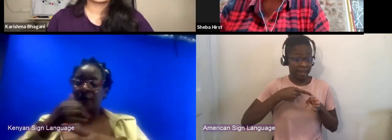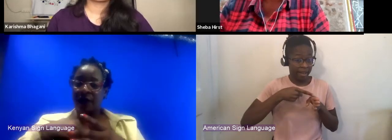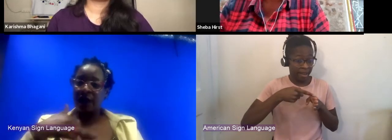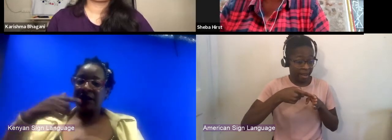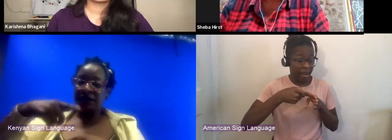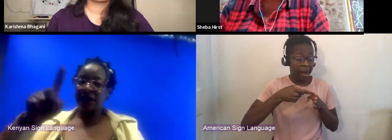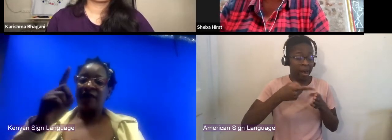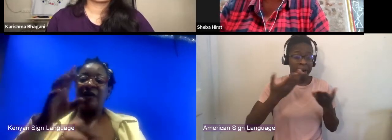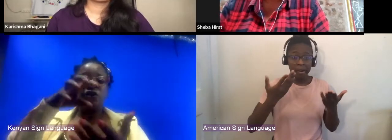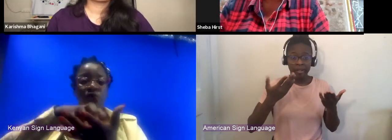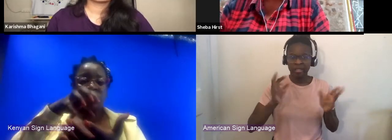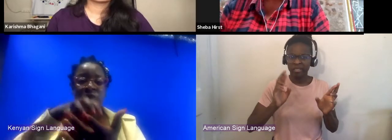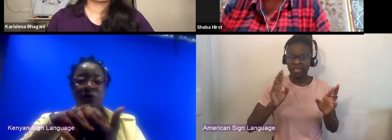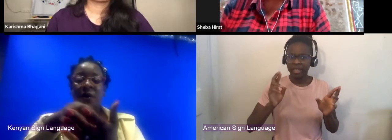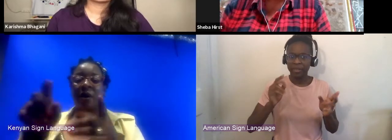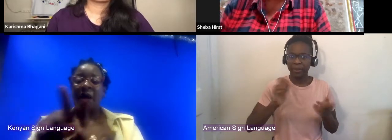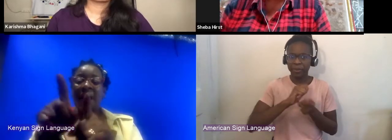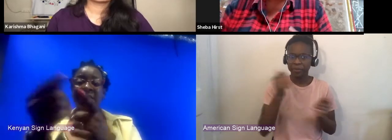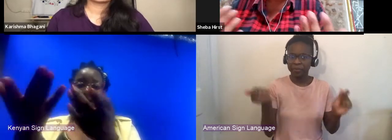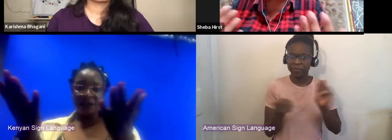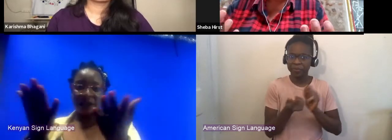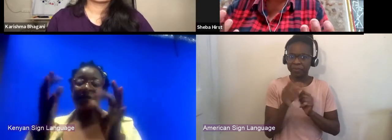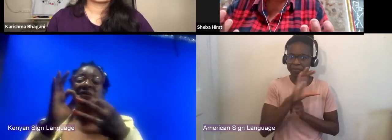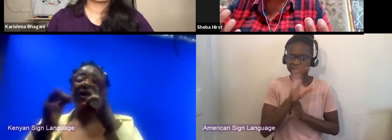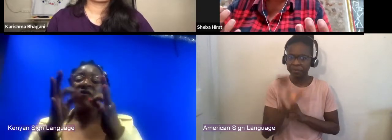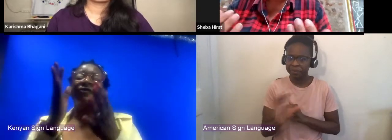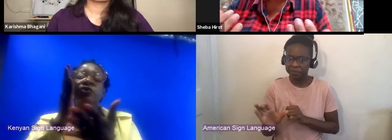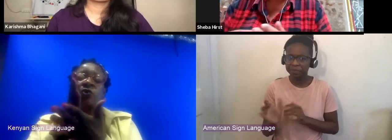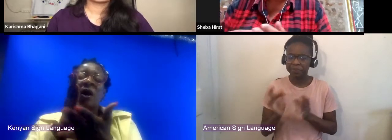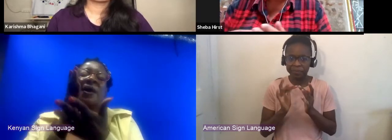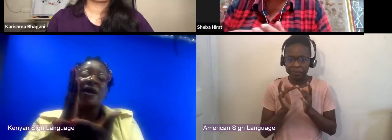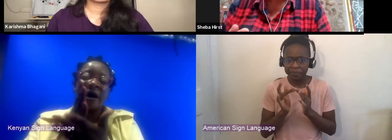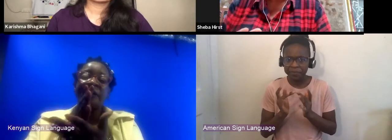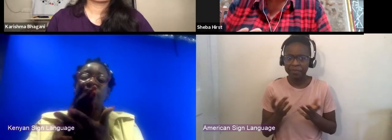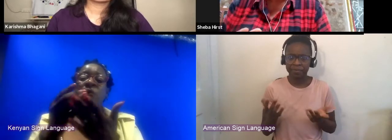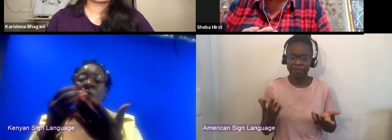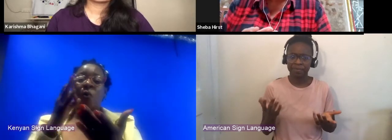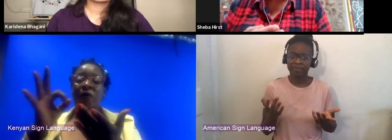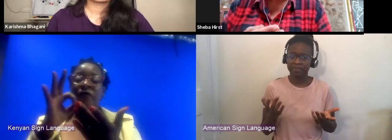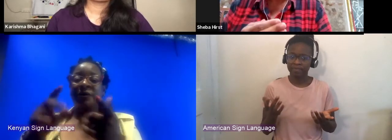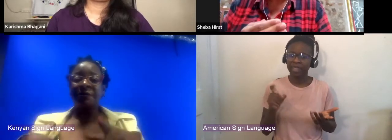and whether, and the reality of needing to really consider how your work lives